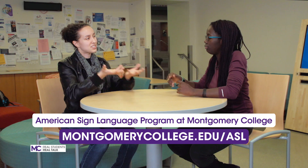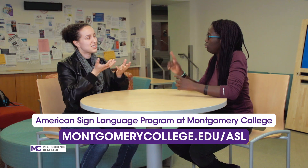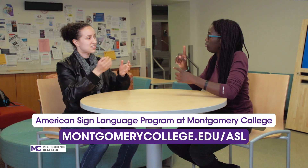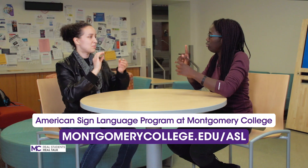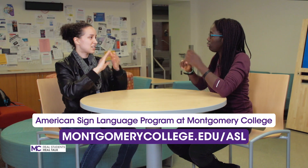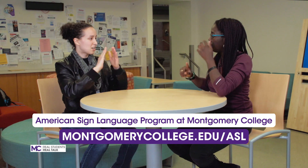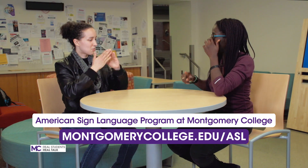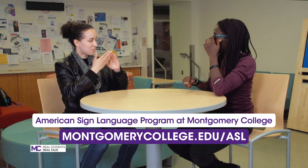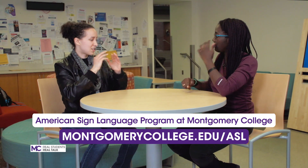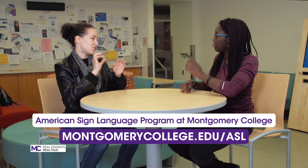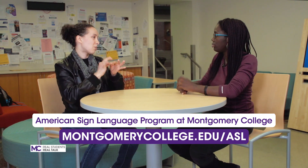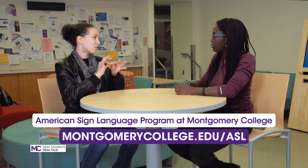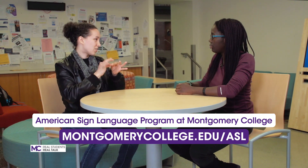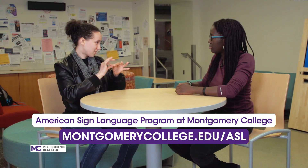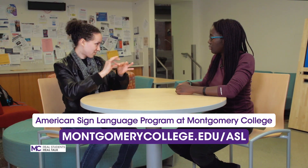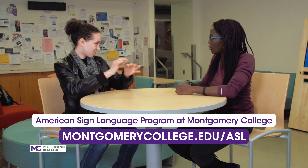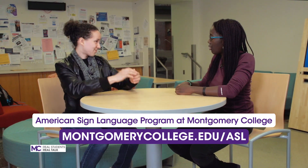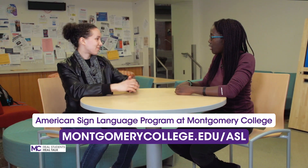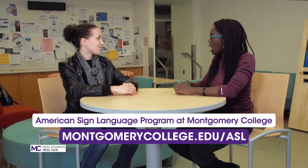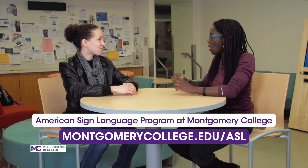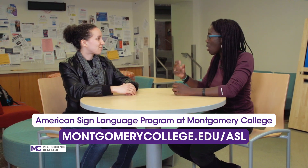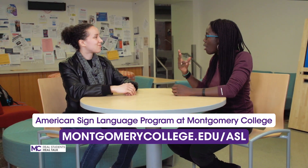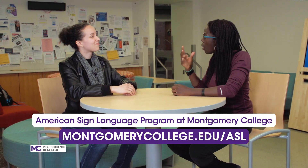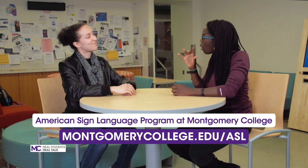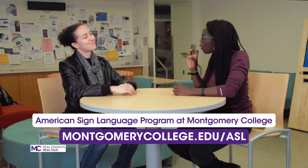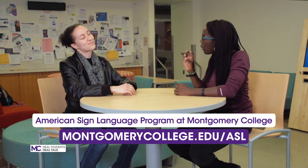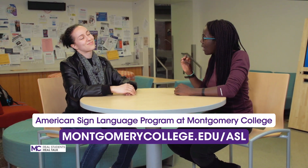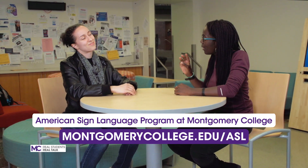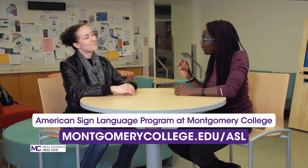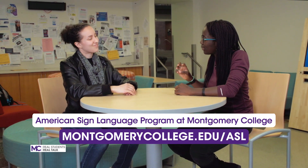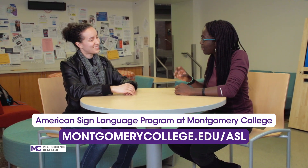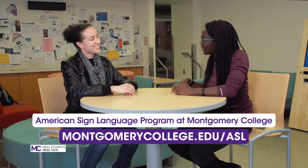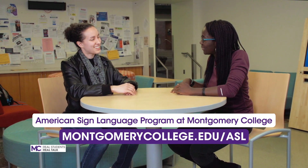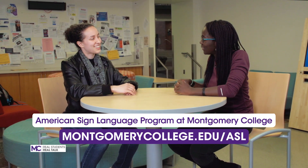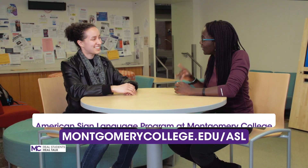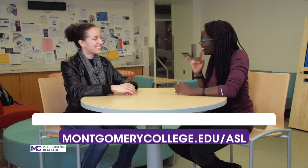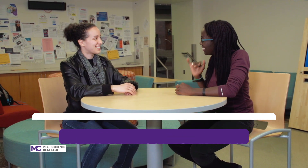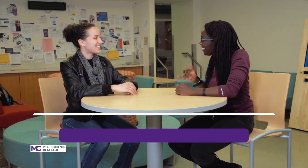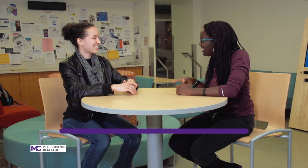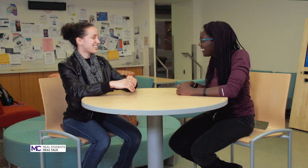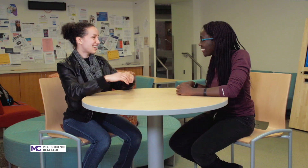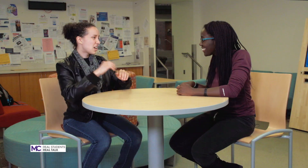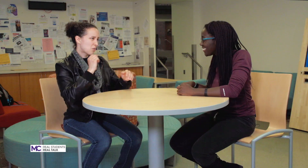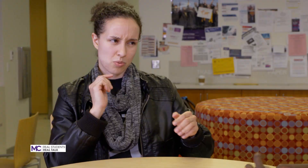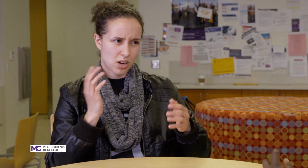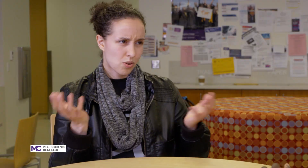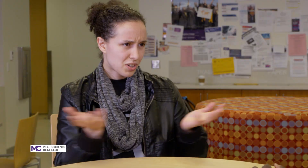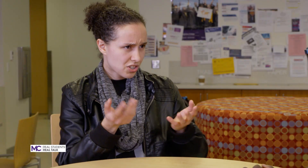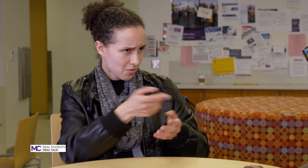to become an interpreter what's your